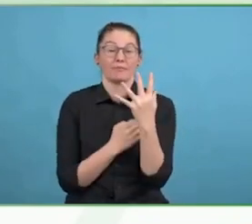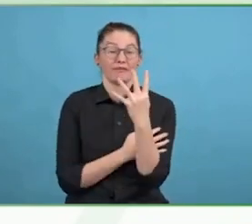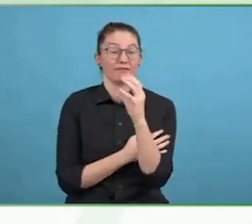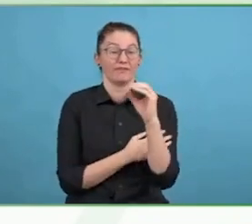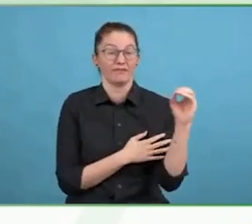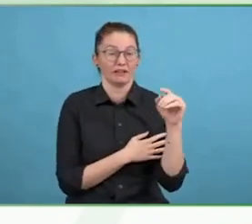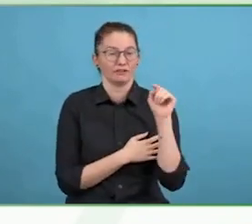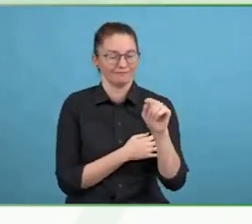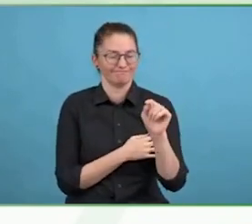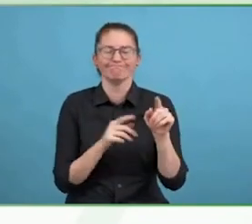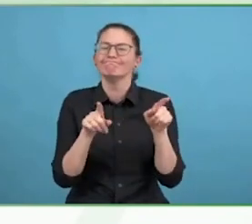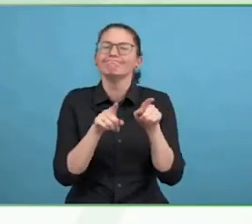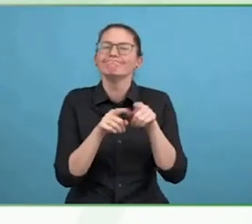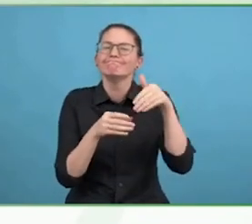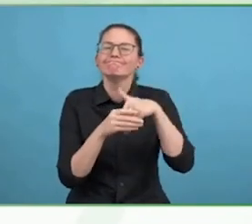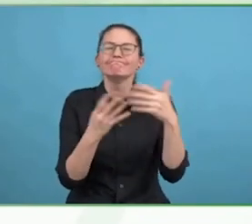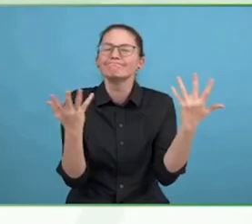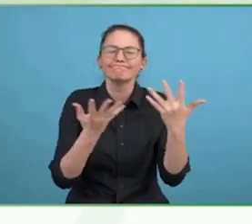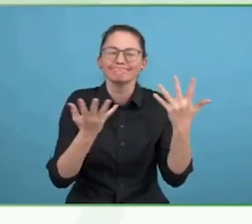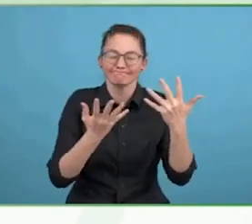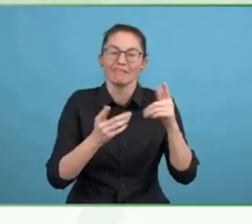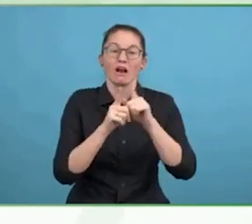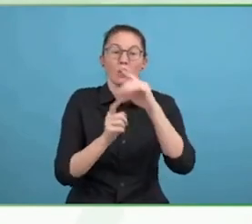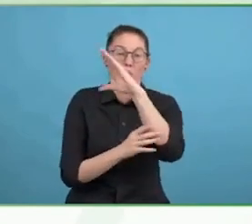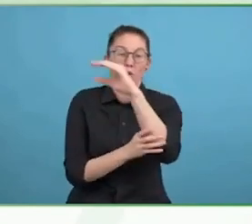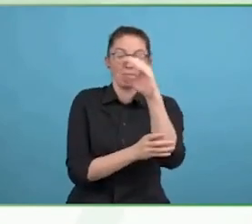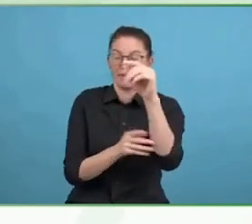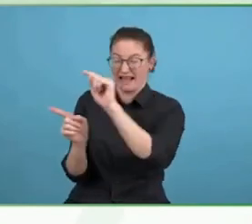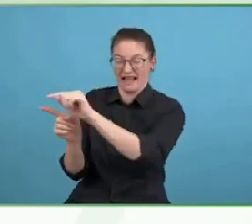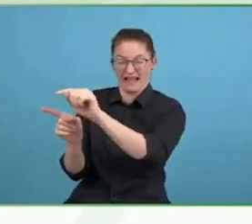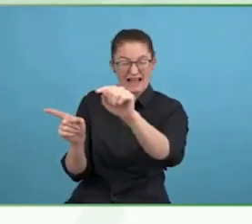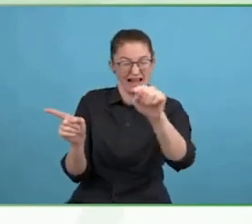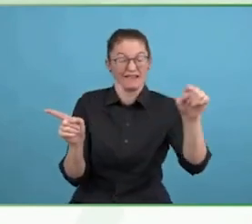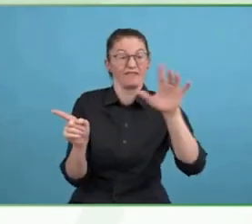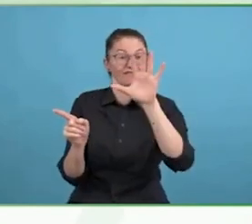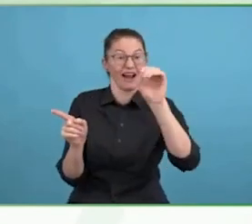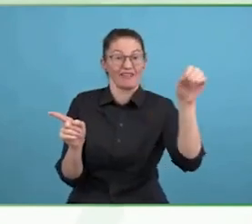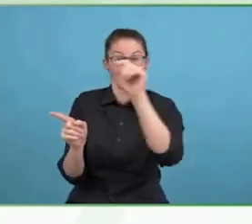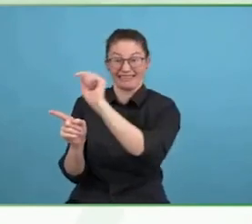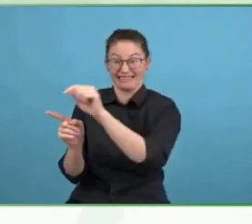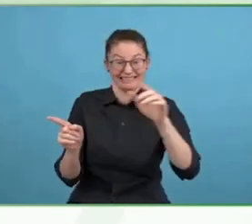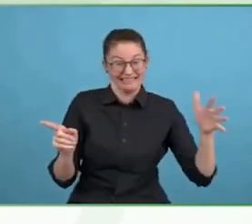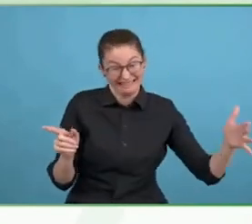Yes, it is about CEOs being active and boards being active, we are,